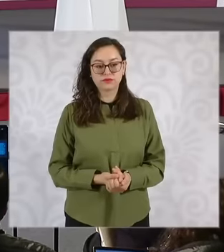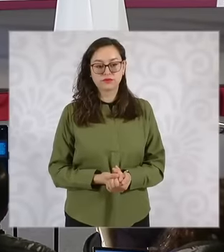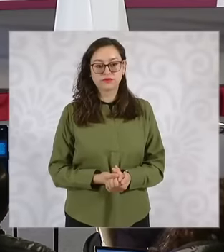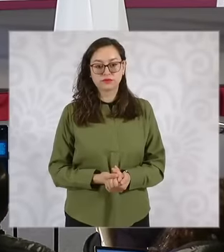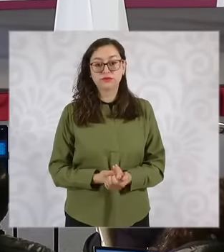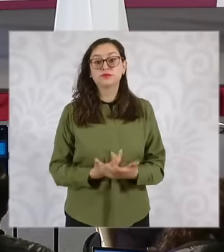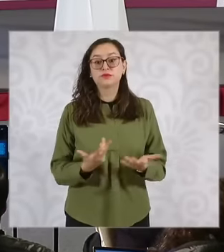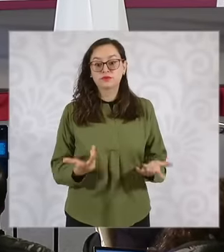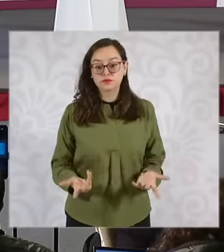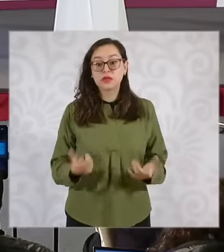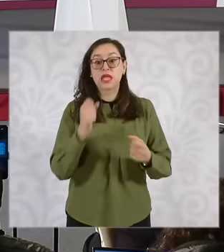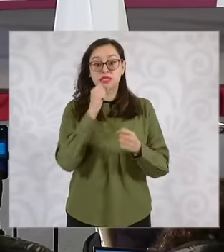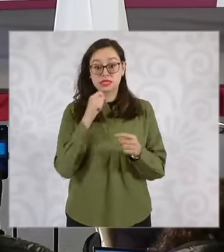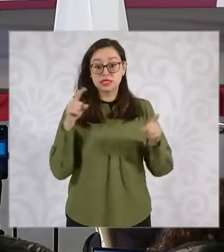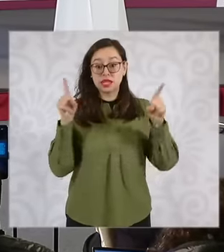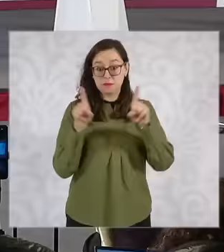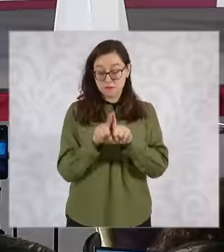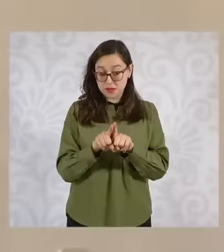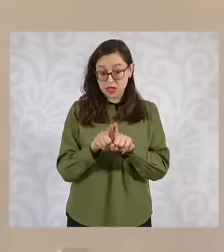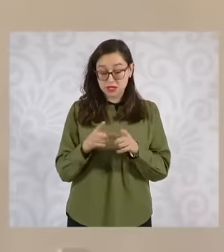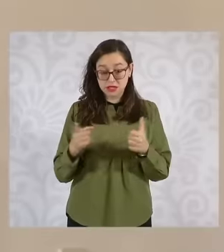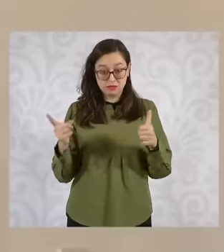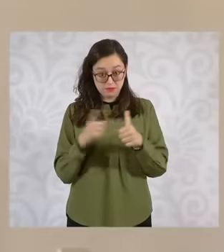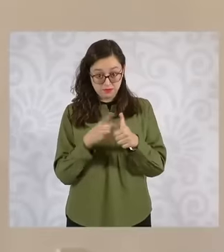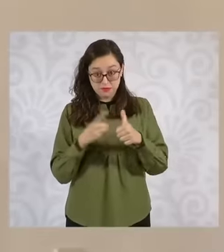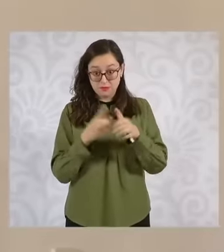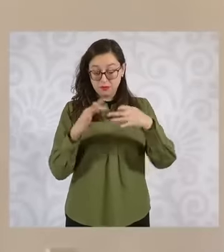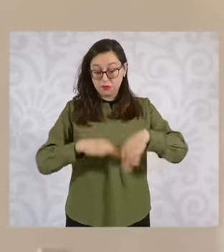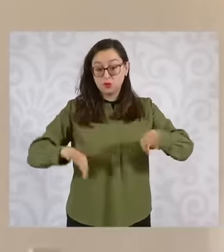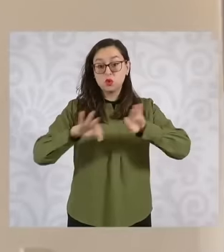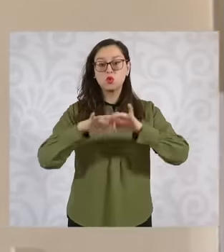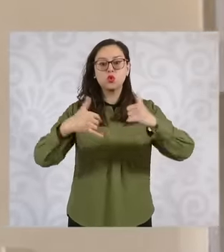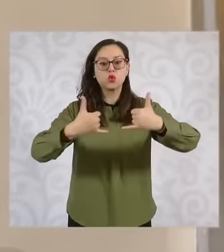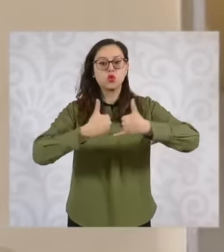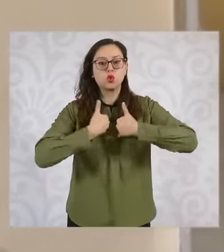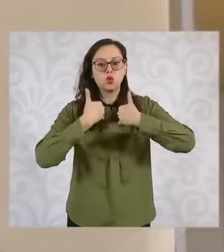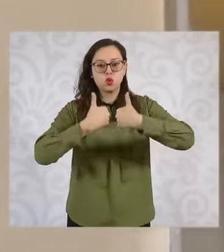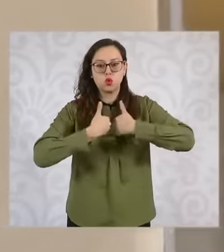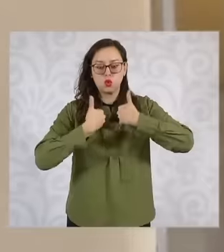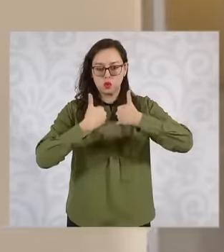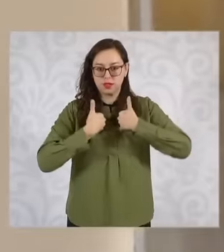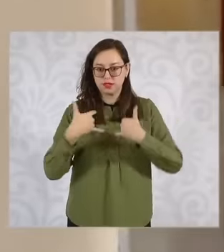young people as a priority but also for the population in general under the conditions in which